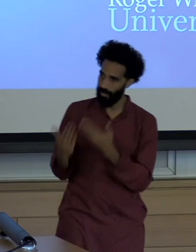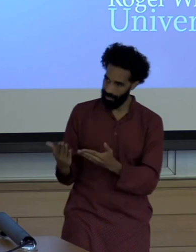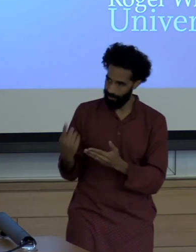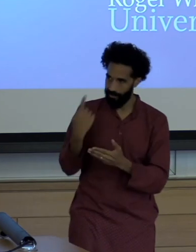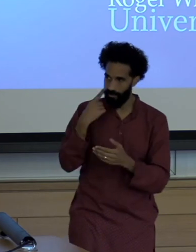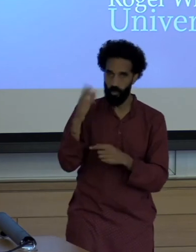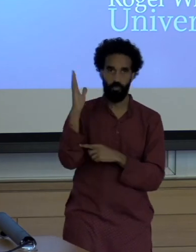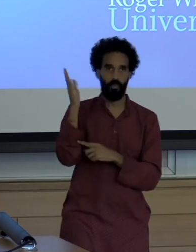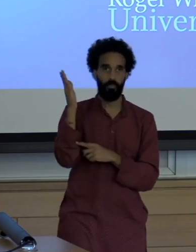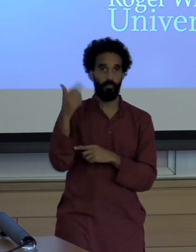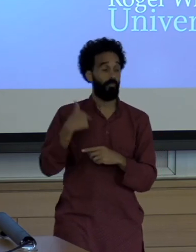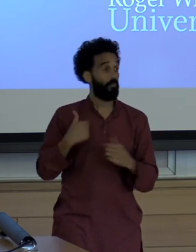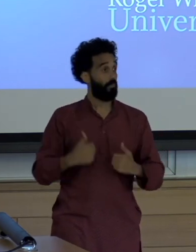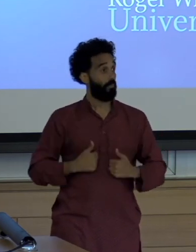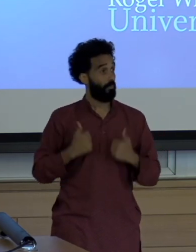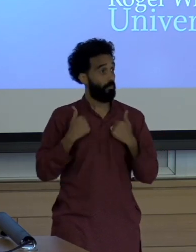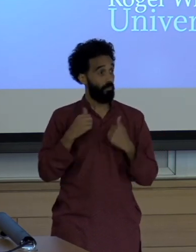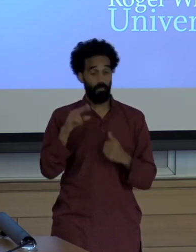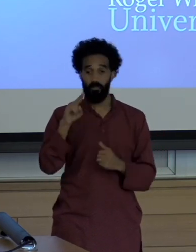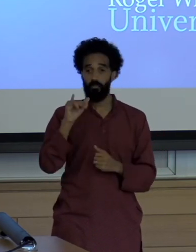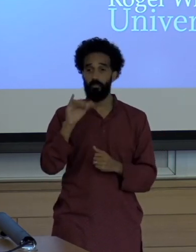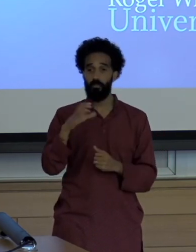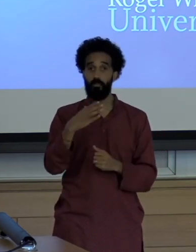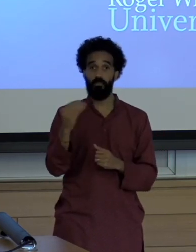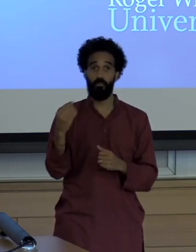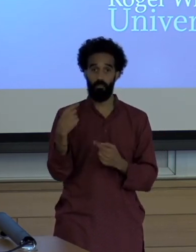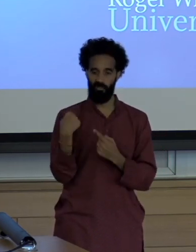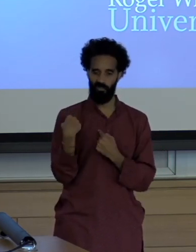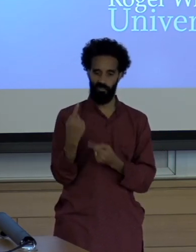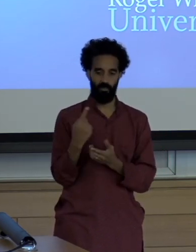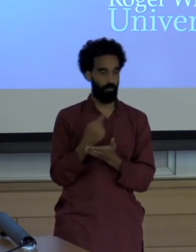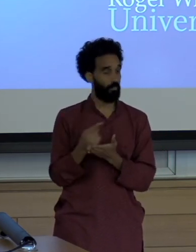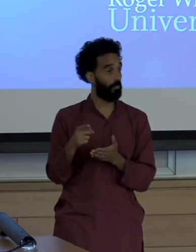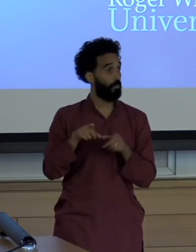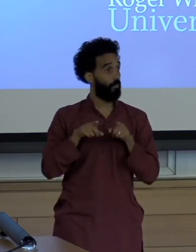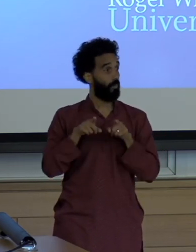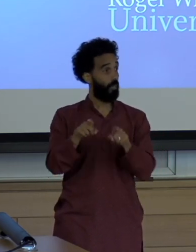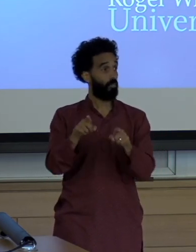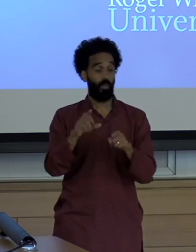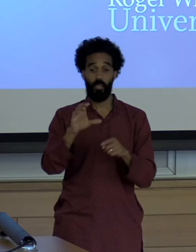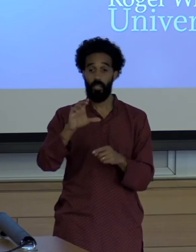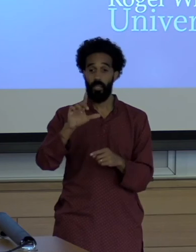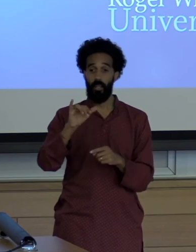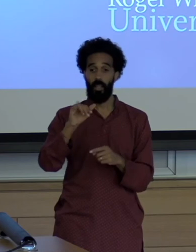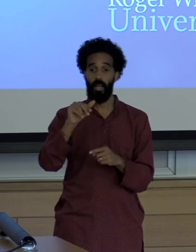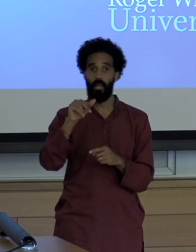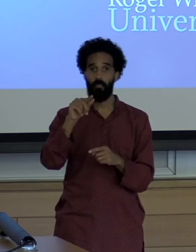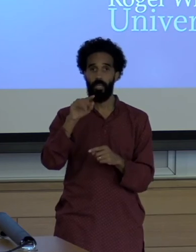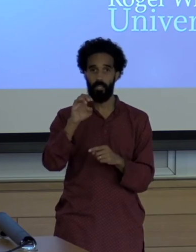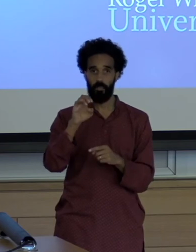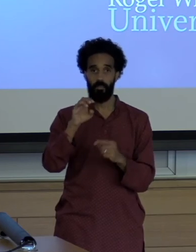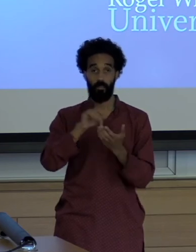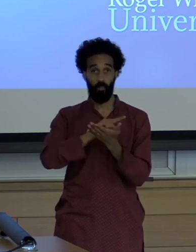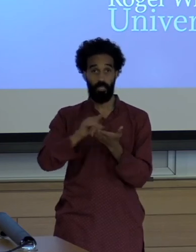Live in New York City in this past week during climate week I was able to attend several events